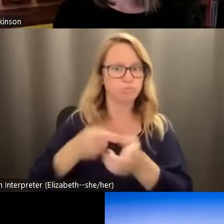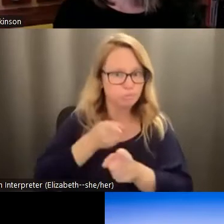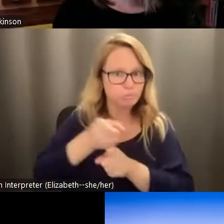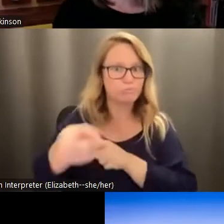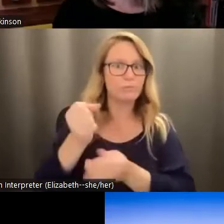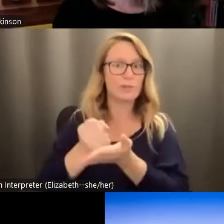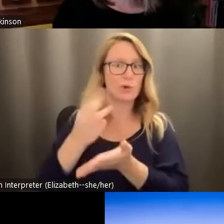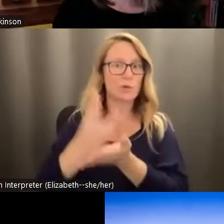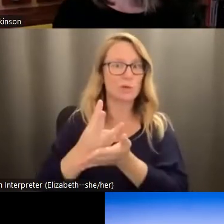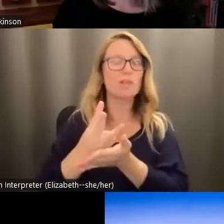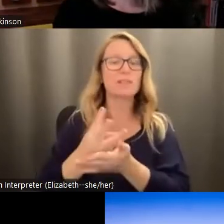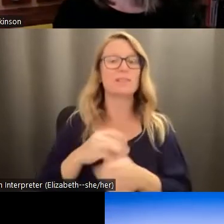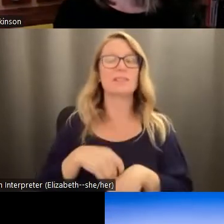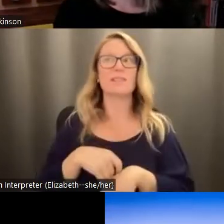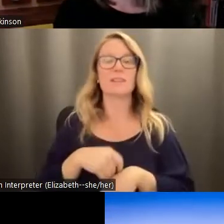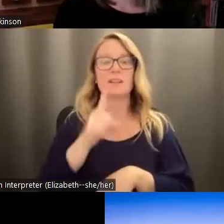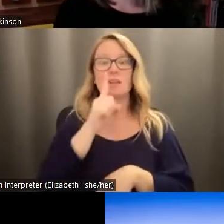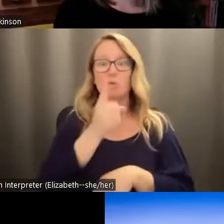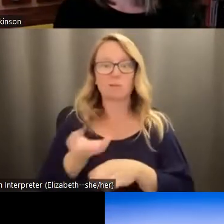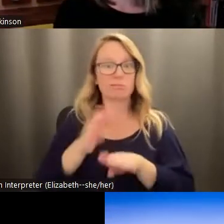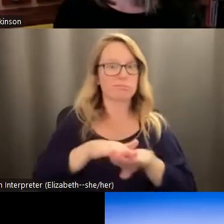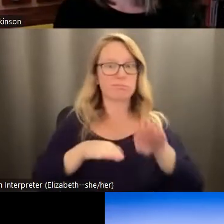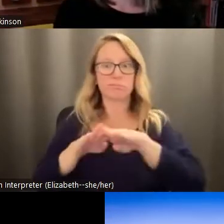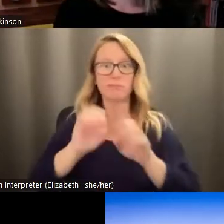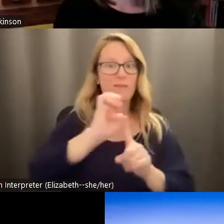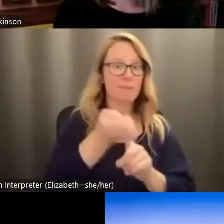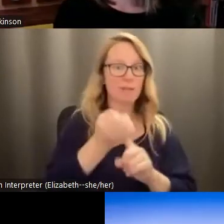at the nexus of environmental justice, climate change